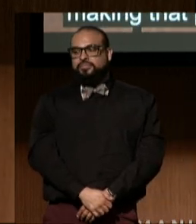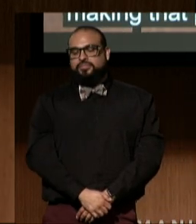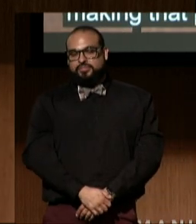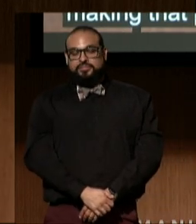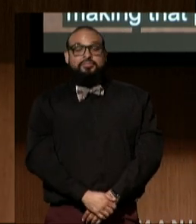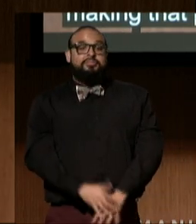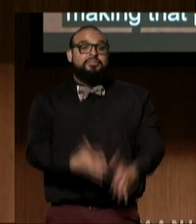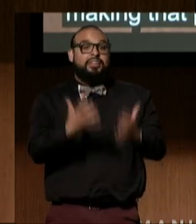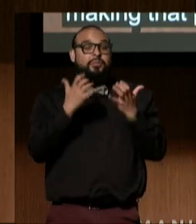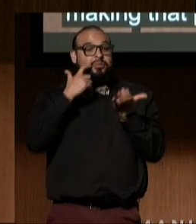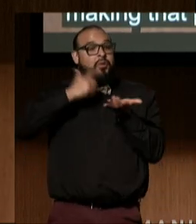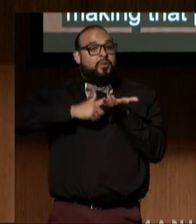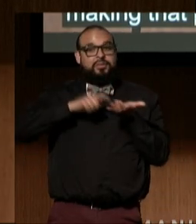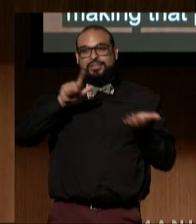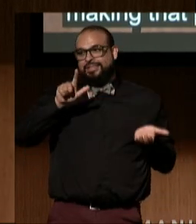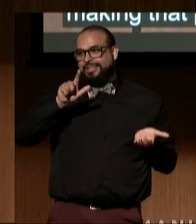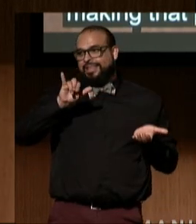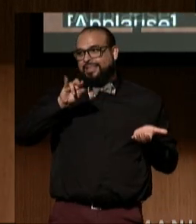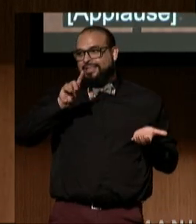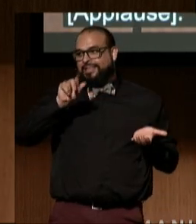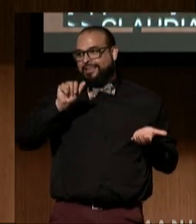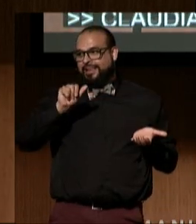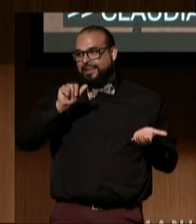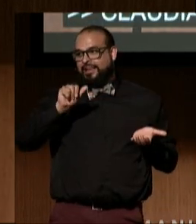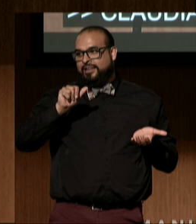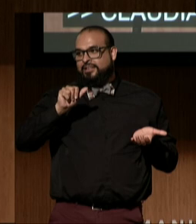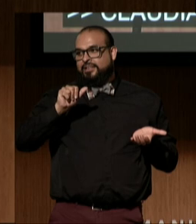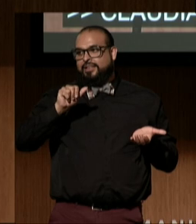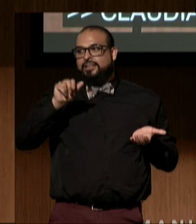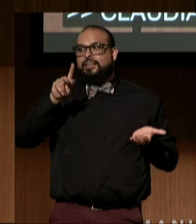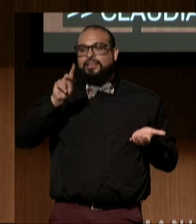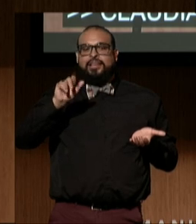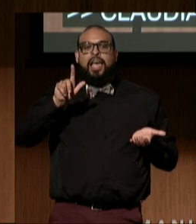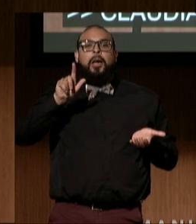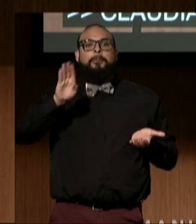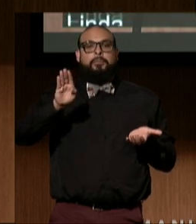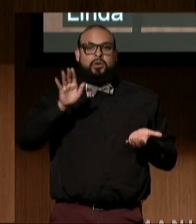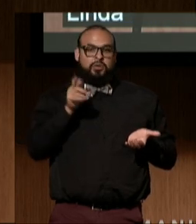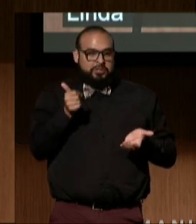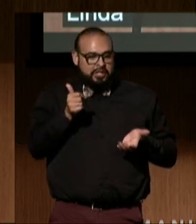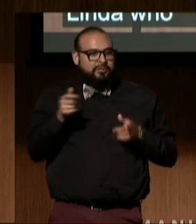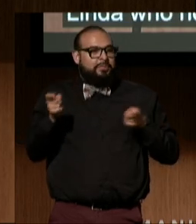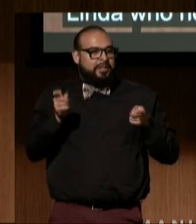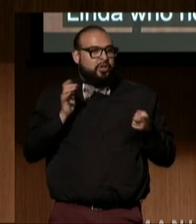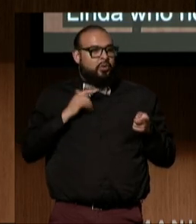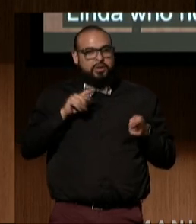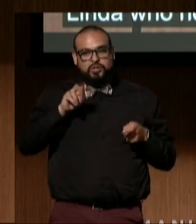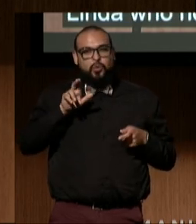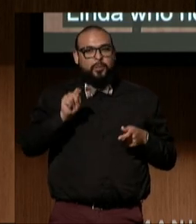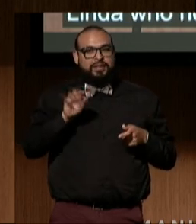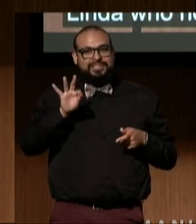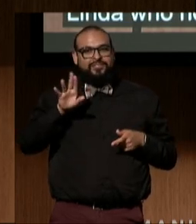I'd like to acknowledge Linda Kilb, who heads our Legal Services Trust Fund. Linda makes sure that DREDF continues to serve